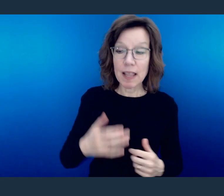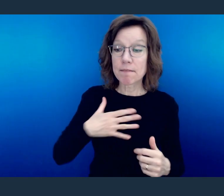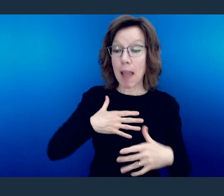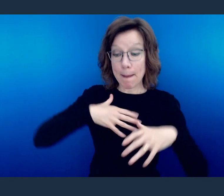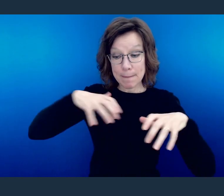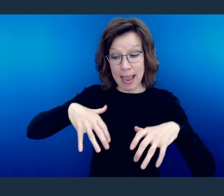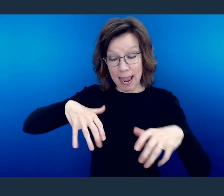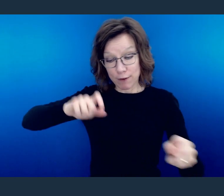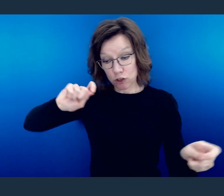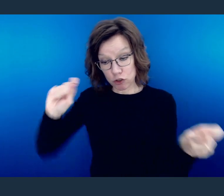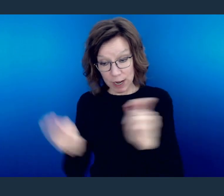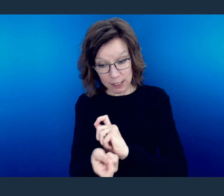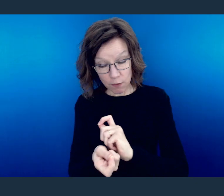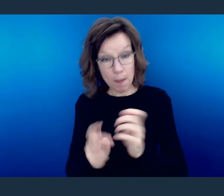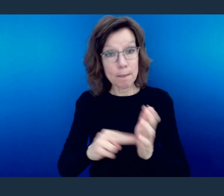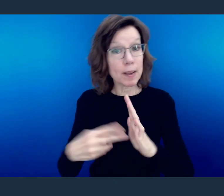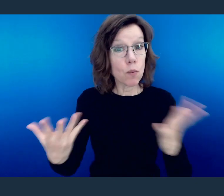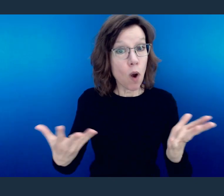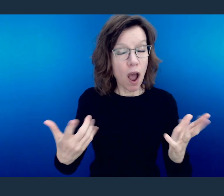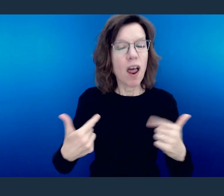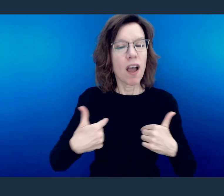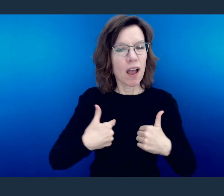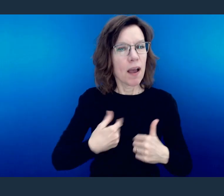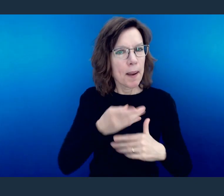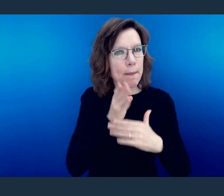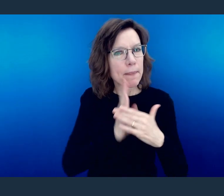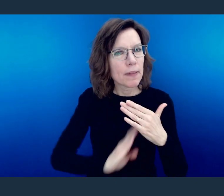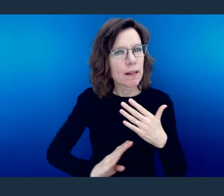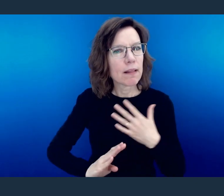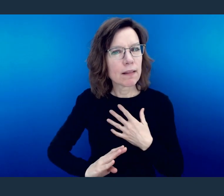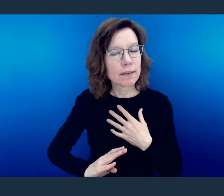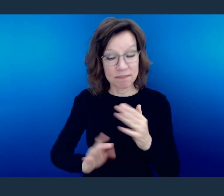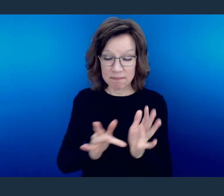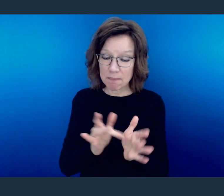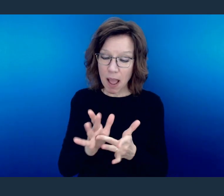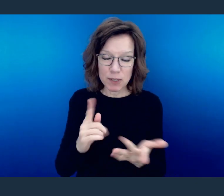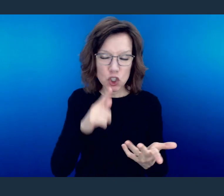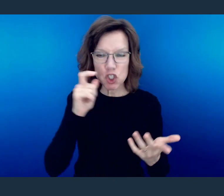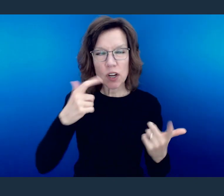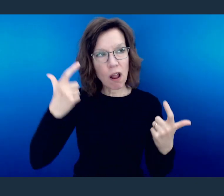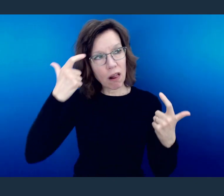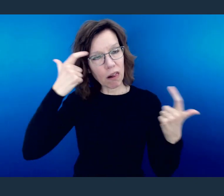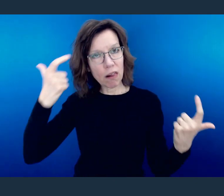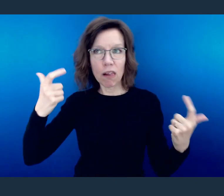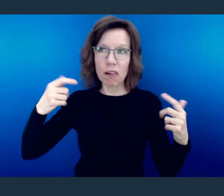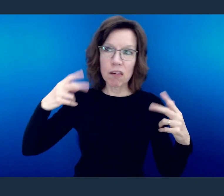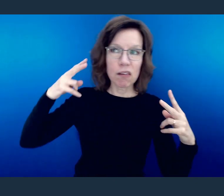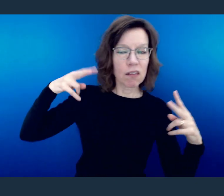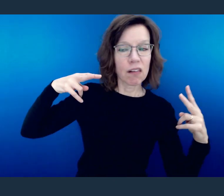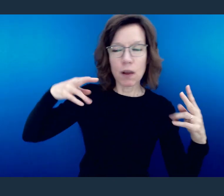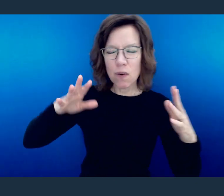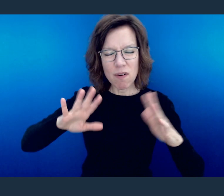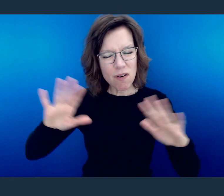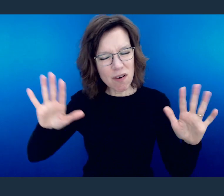Transformed behavior leads us to be humble. See, the Bible says "Do not be haughty, but associate with the lowly.